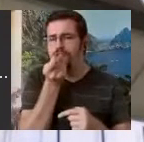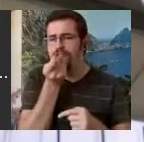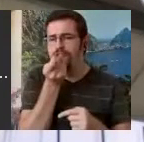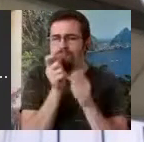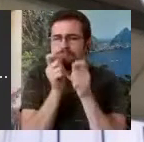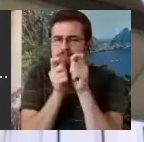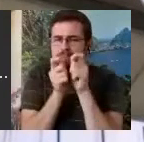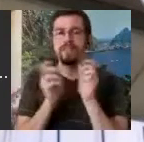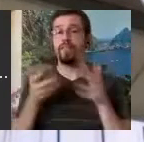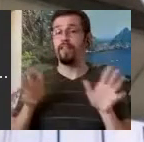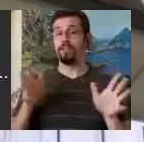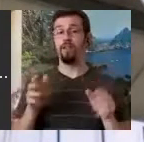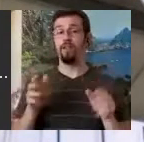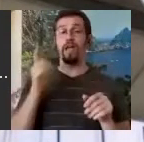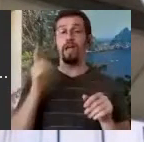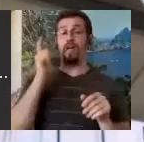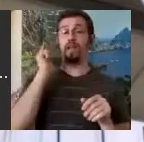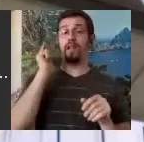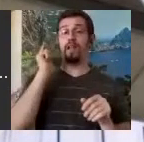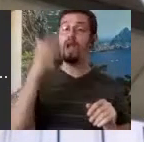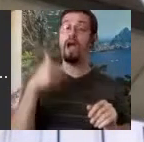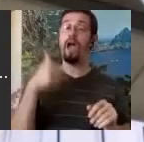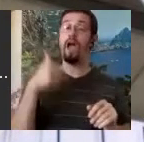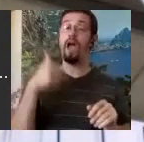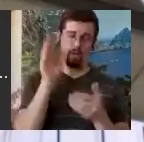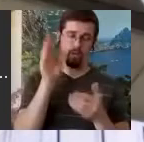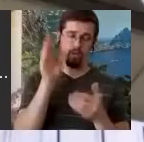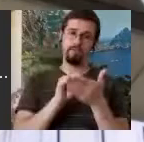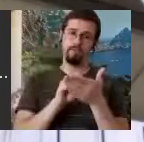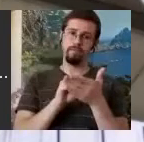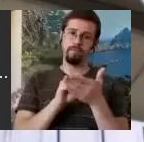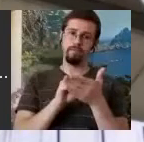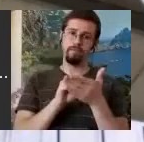I'm going to document how this symbol changed. I'm going to literally give a